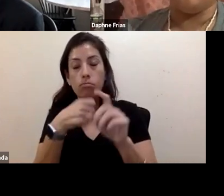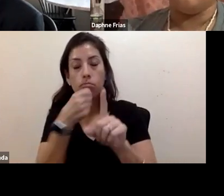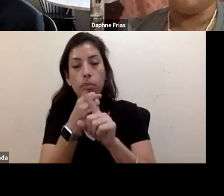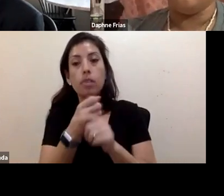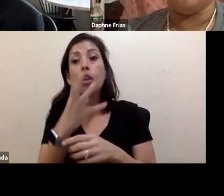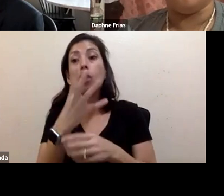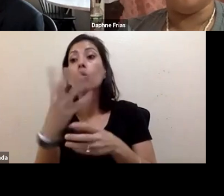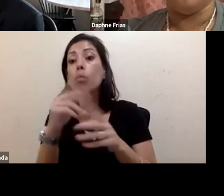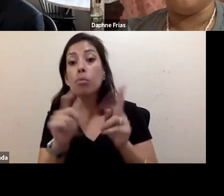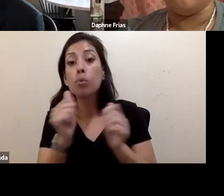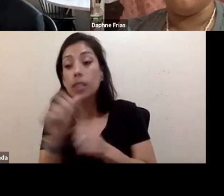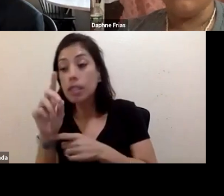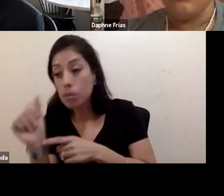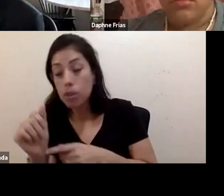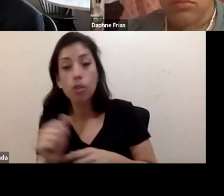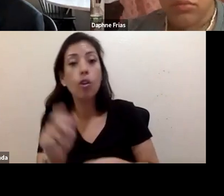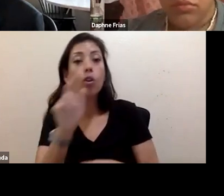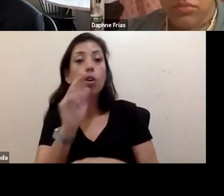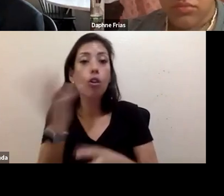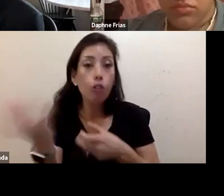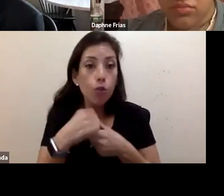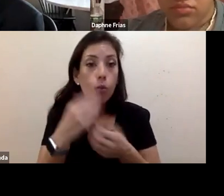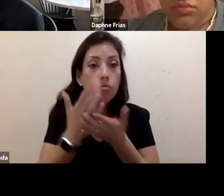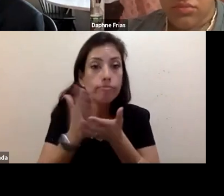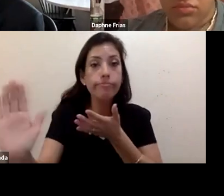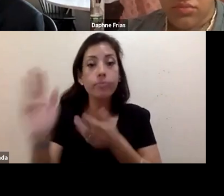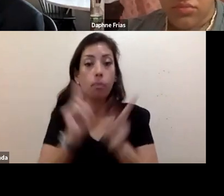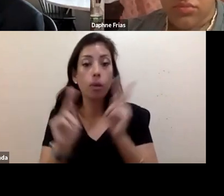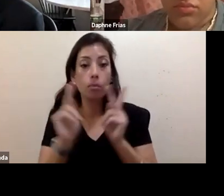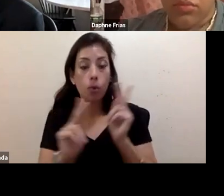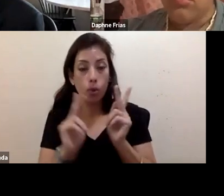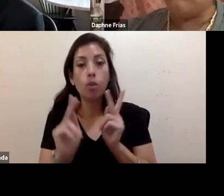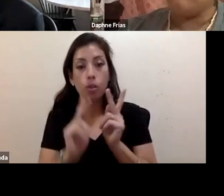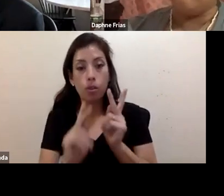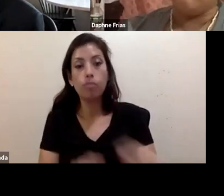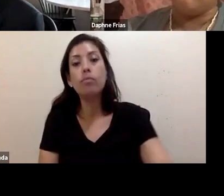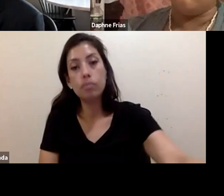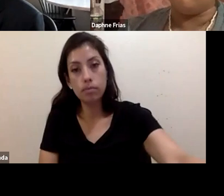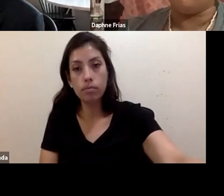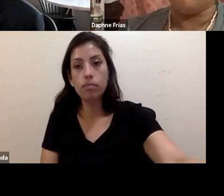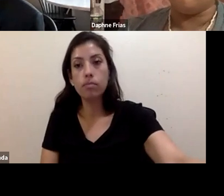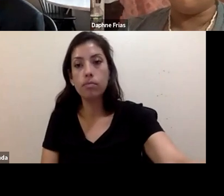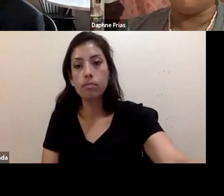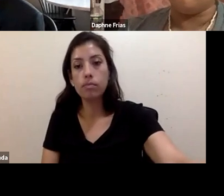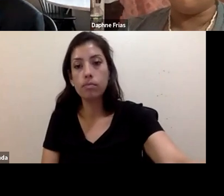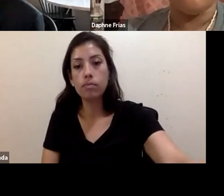including marginalized people, and that question of immigration and migration, is that climate change is truly global